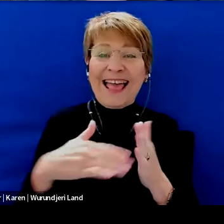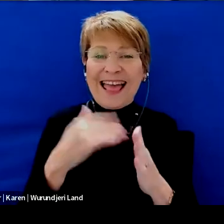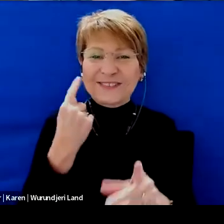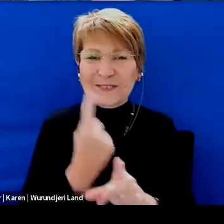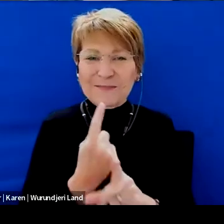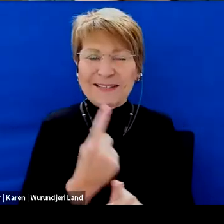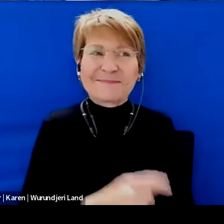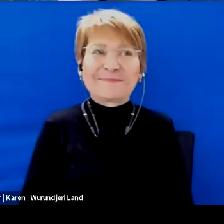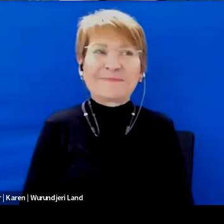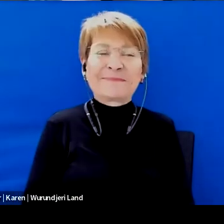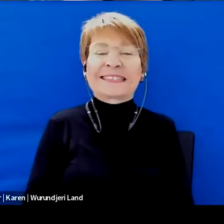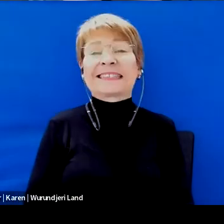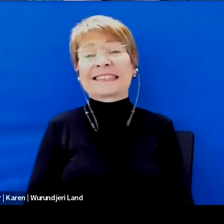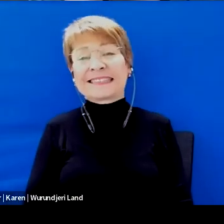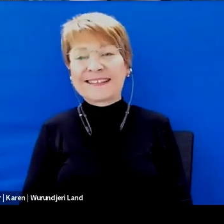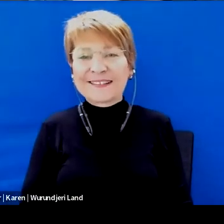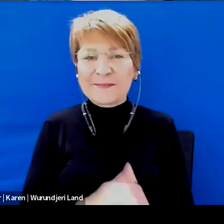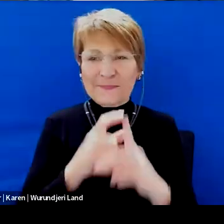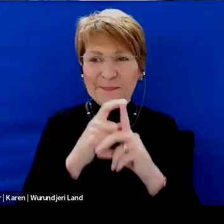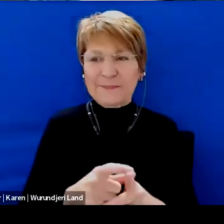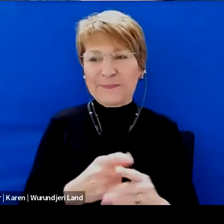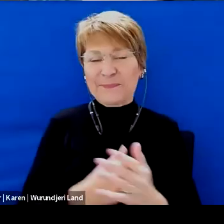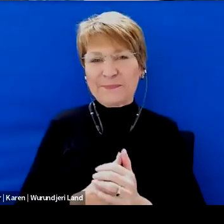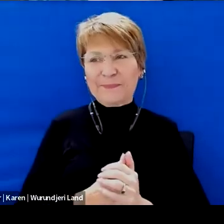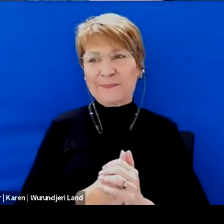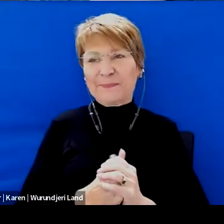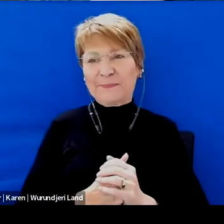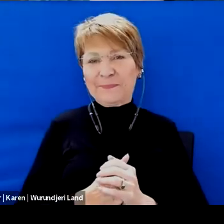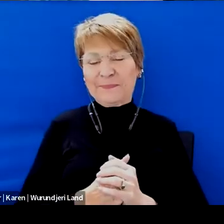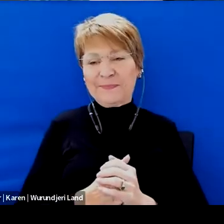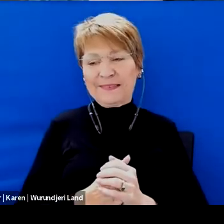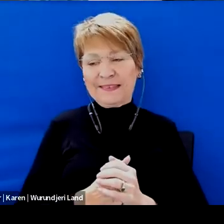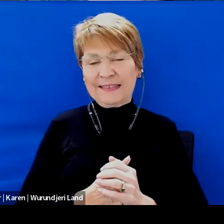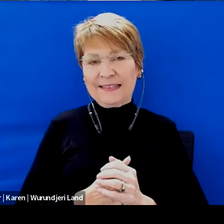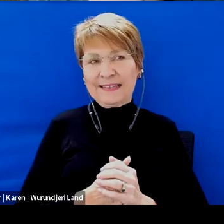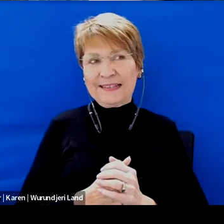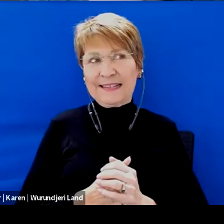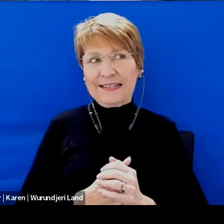This is a tough one, um, I guess, really.